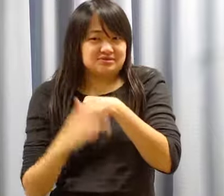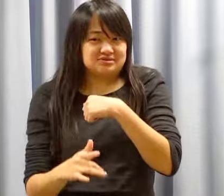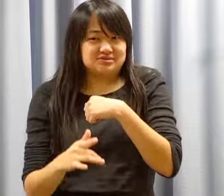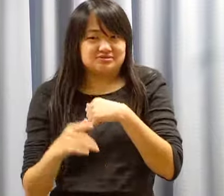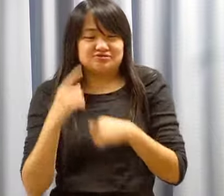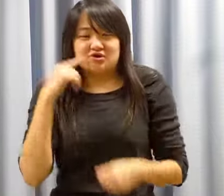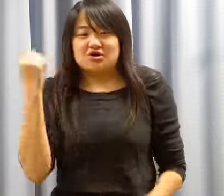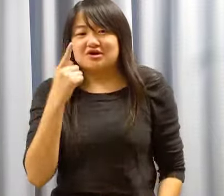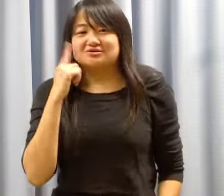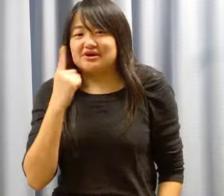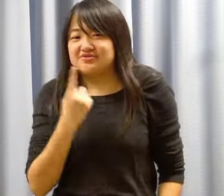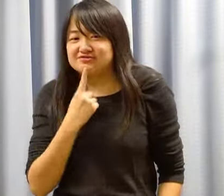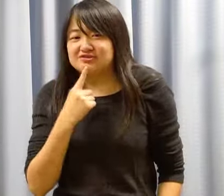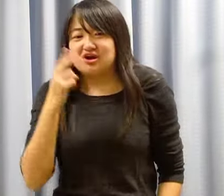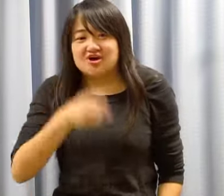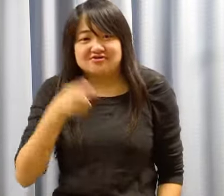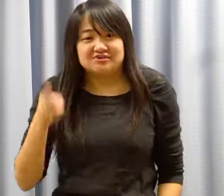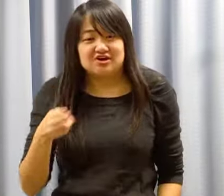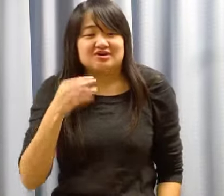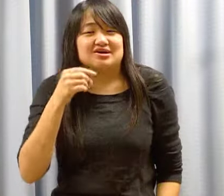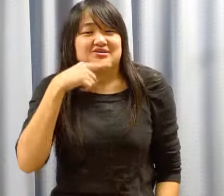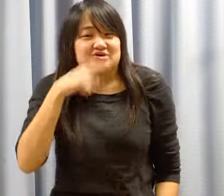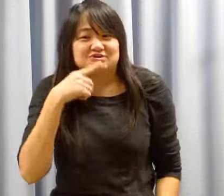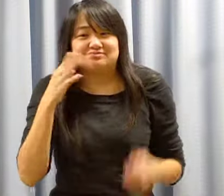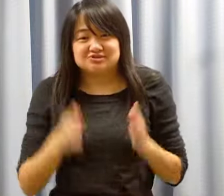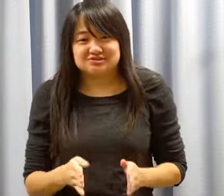for all Deaf, Hard of Hearing, and even Hearing persons.